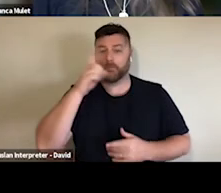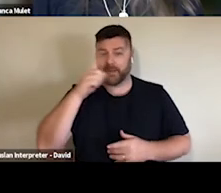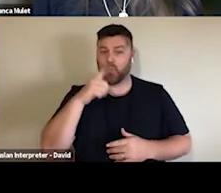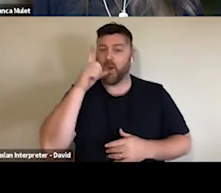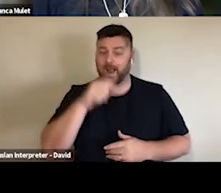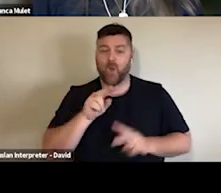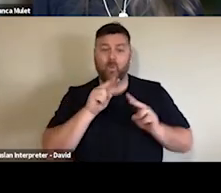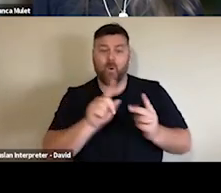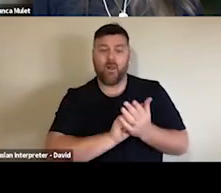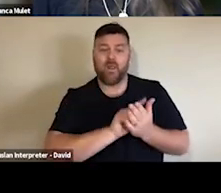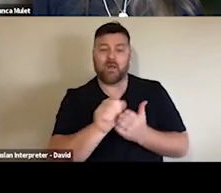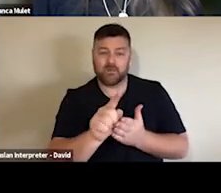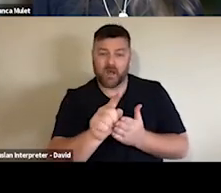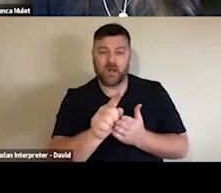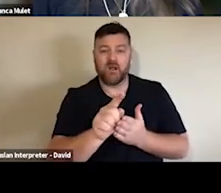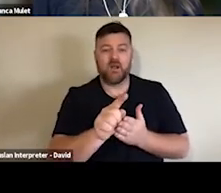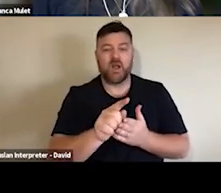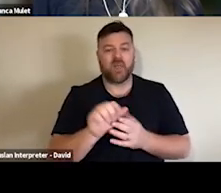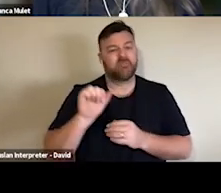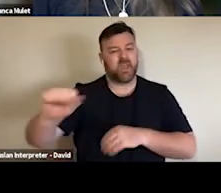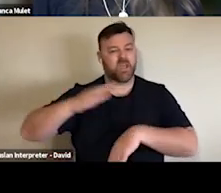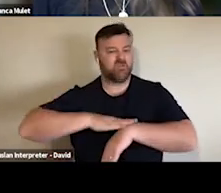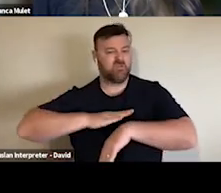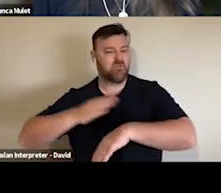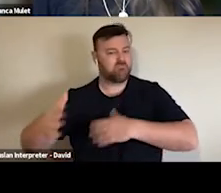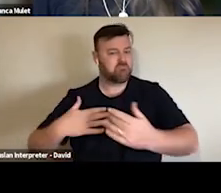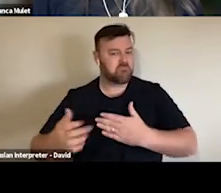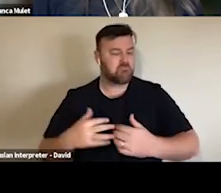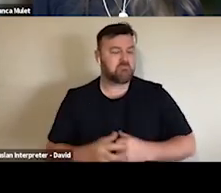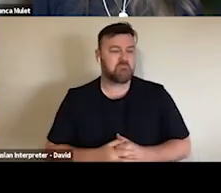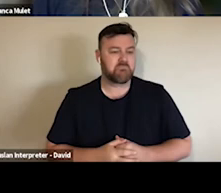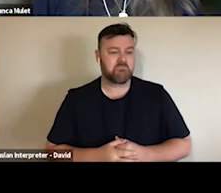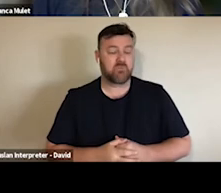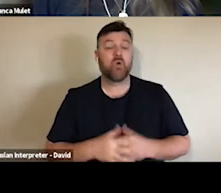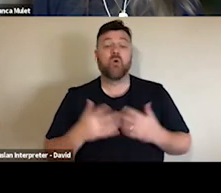But a lot of people are interested in digital and I think to be careful, just this line